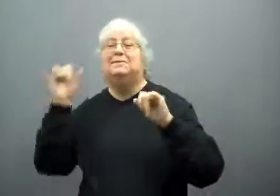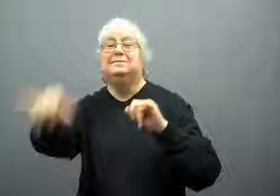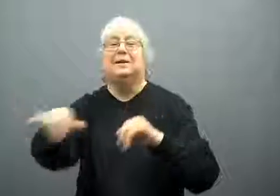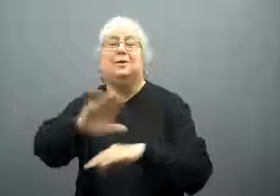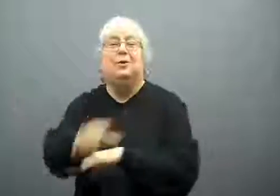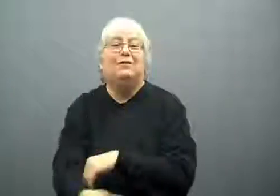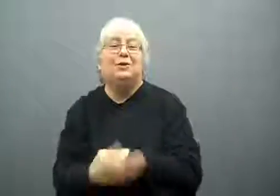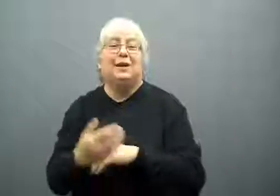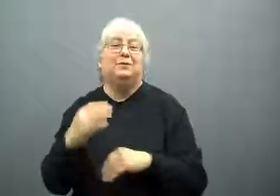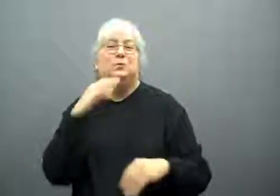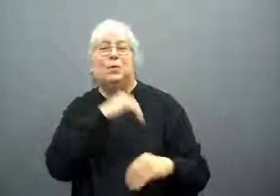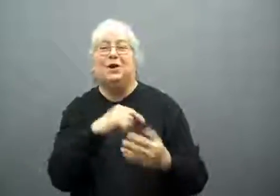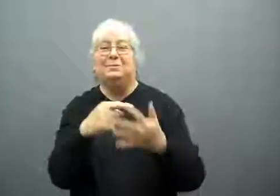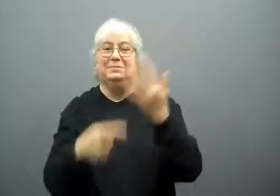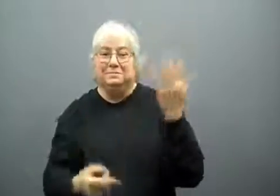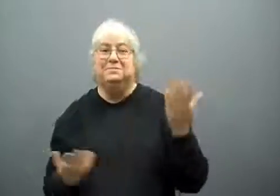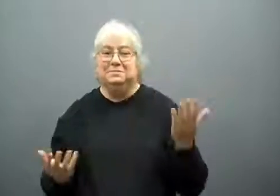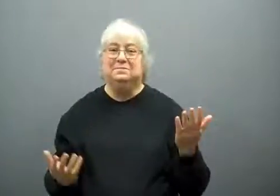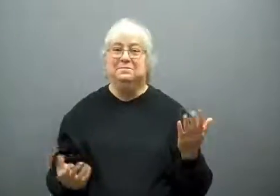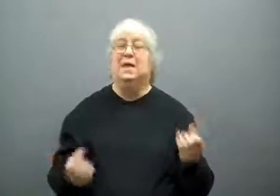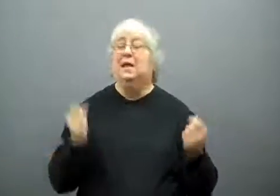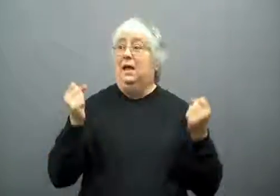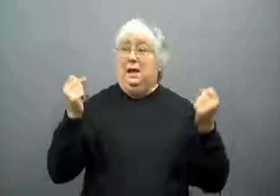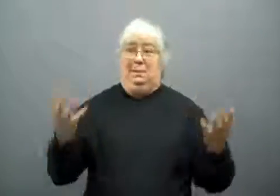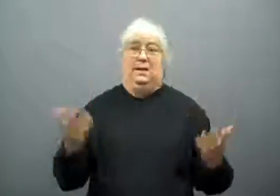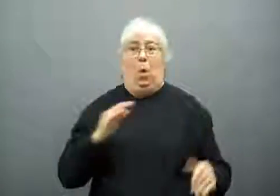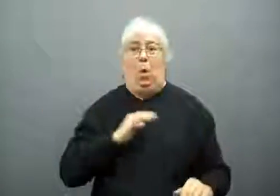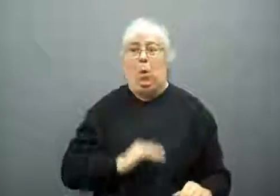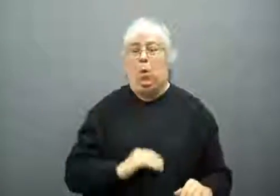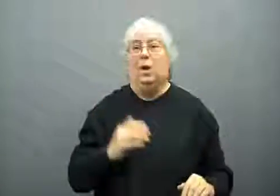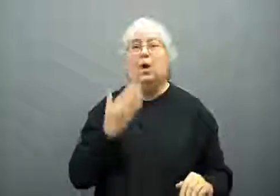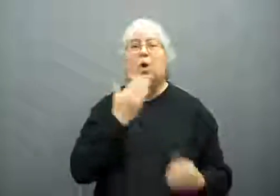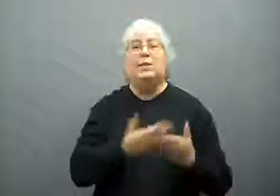so people could have a place to stay warm overnight if needed.